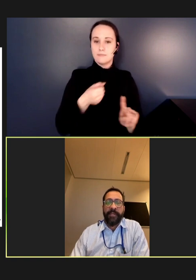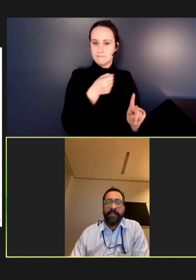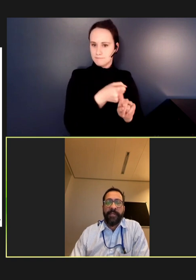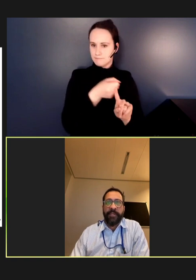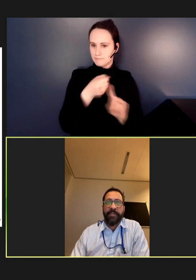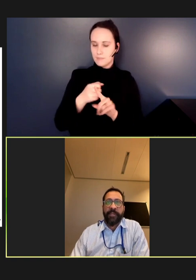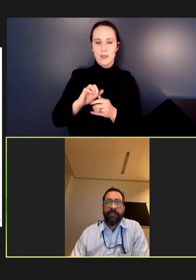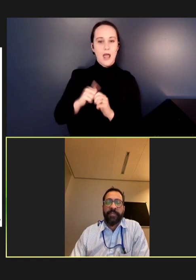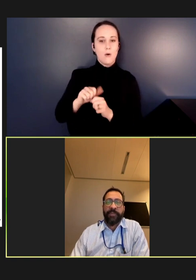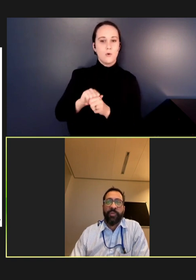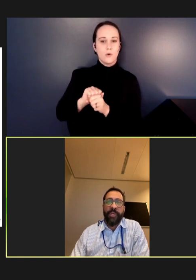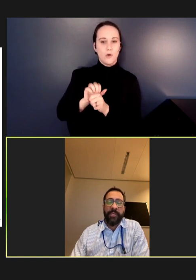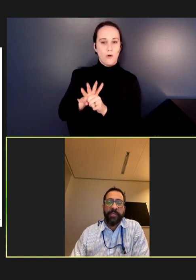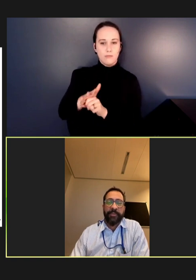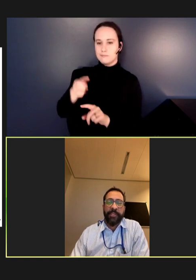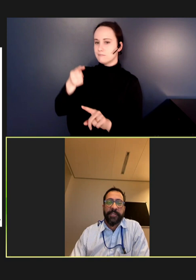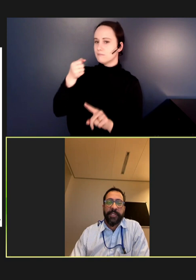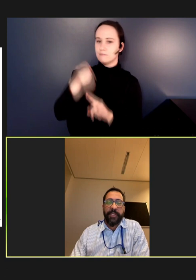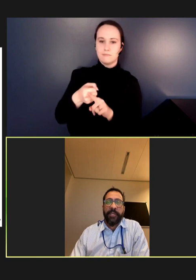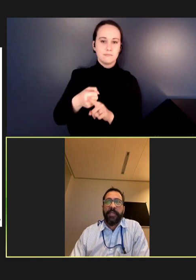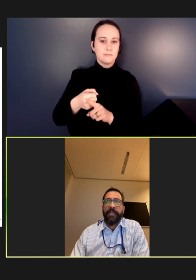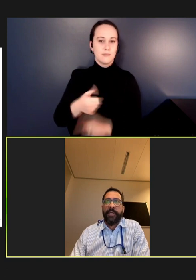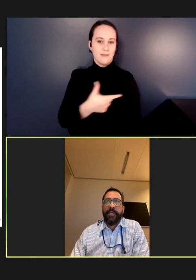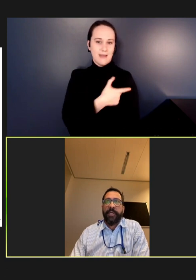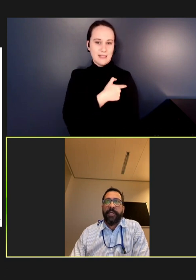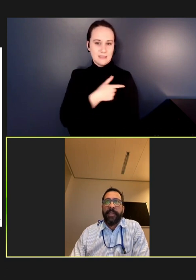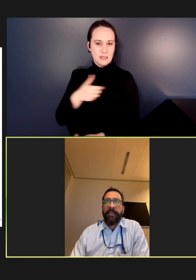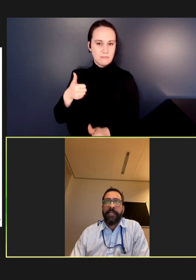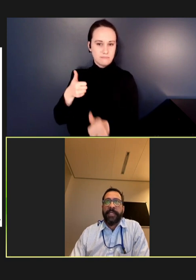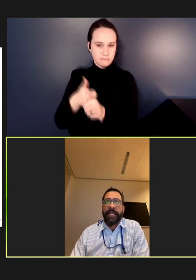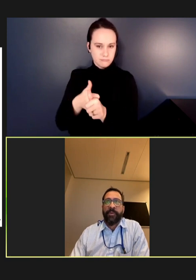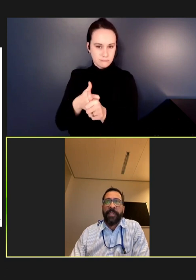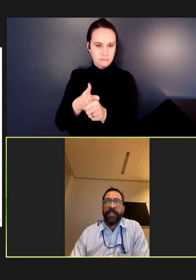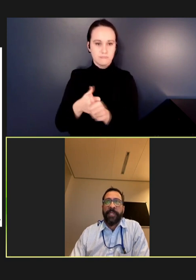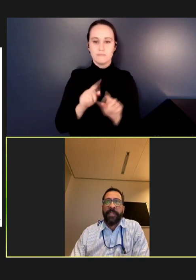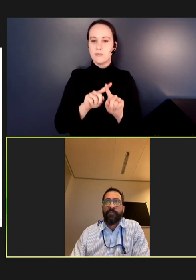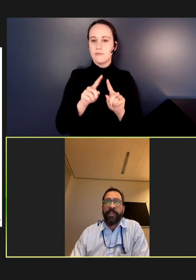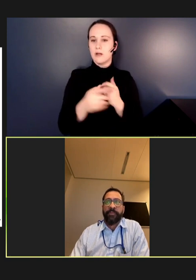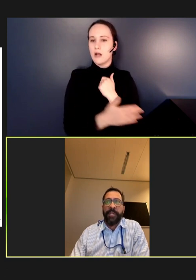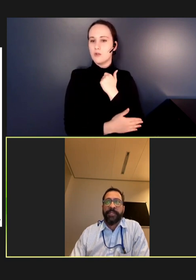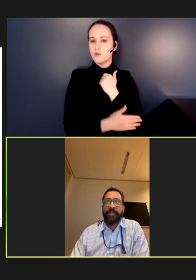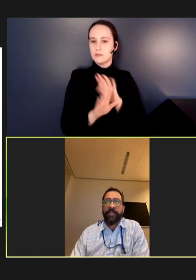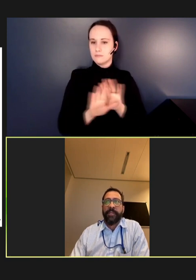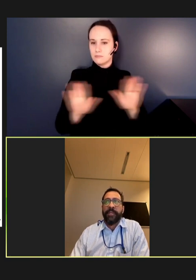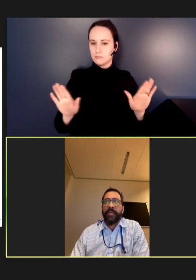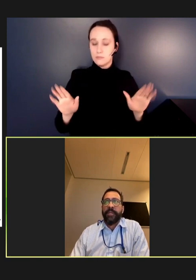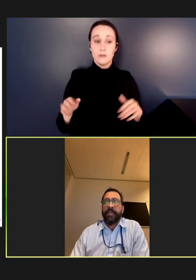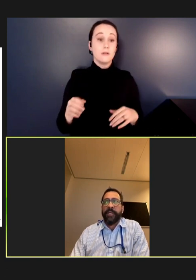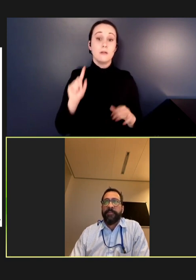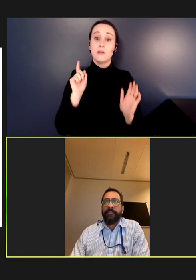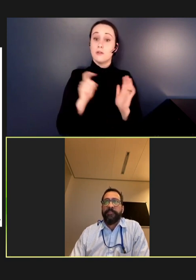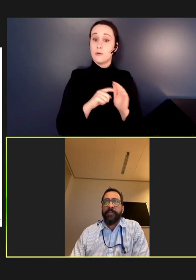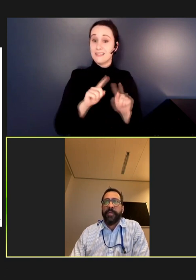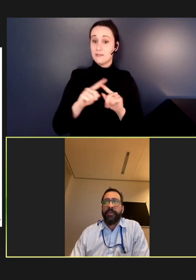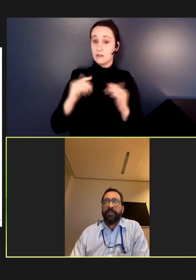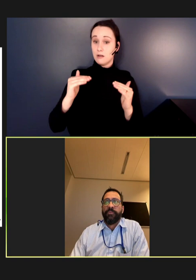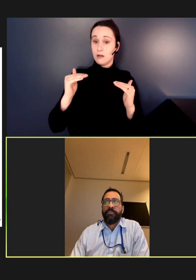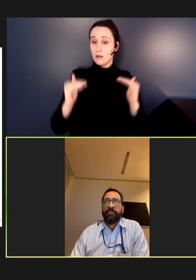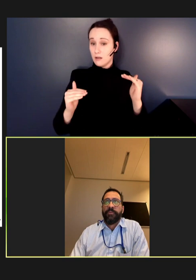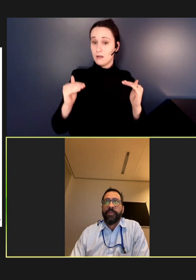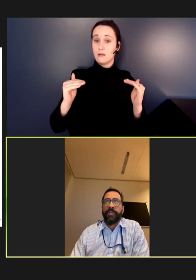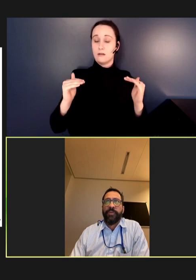immunization coverage between the countries. And the inequities within the region that you